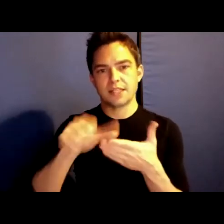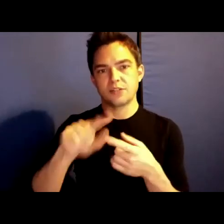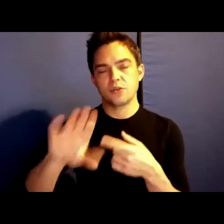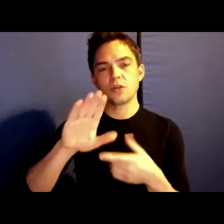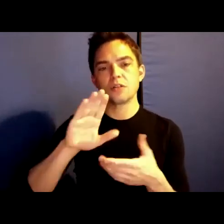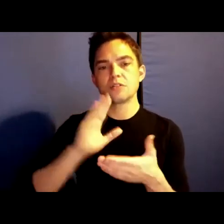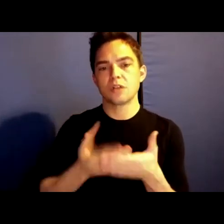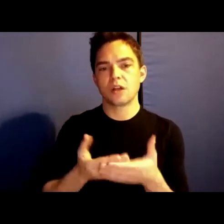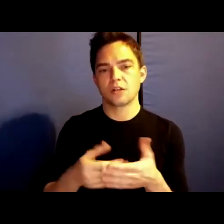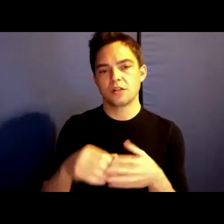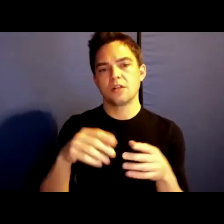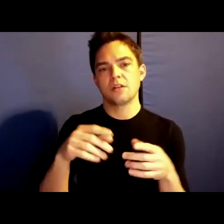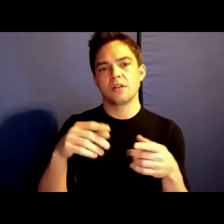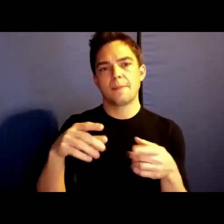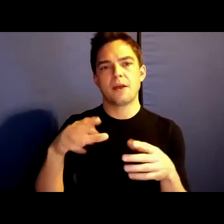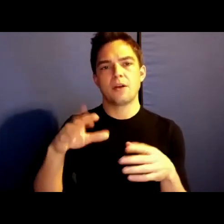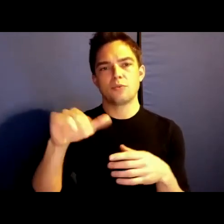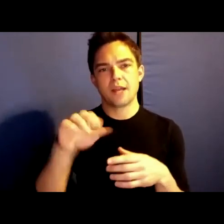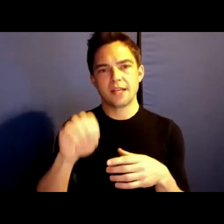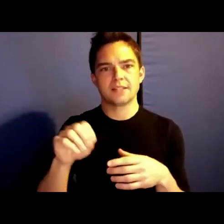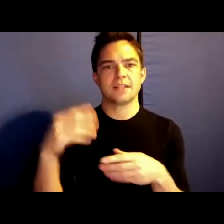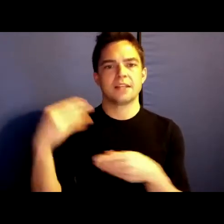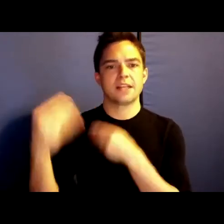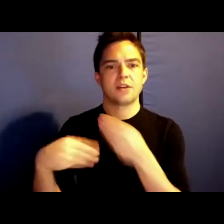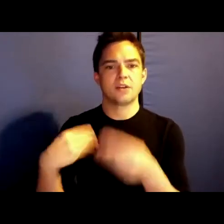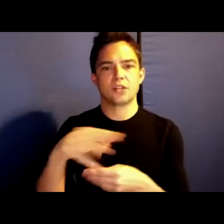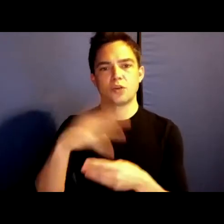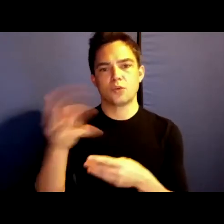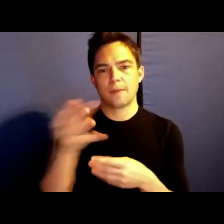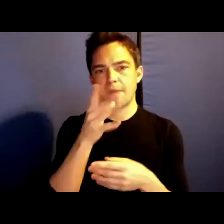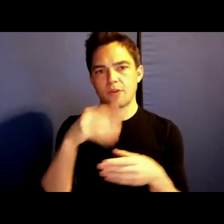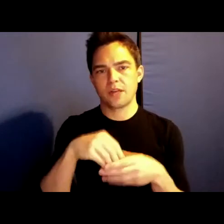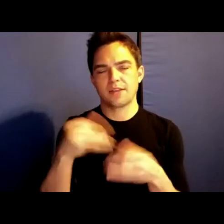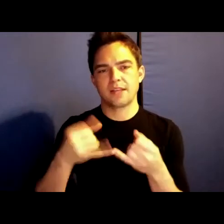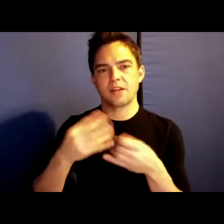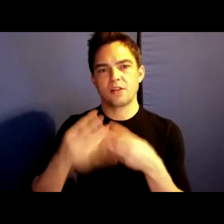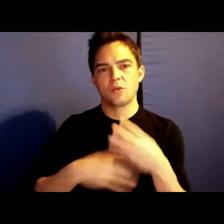and queer mothering at the end of the world. It has been hailed as the best nonfiction